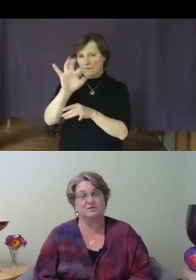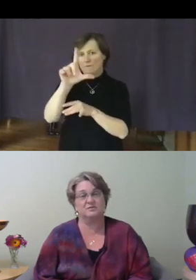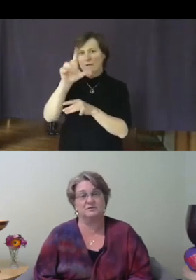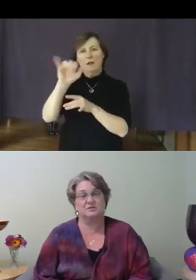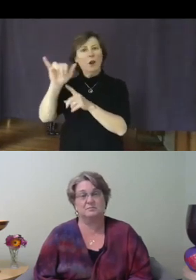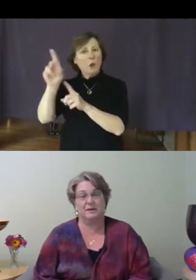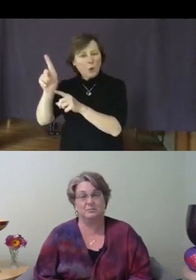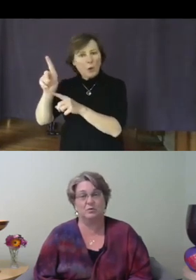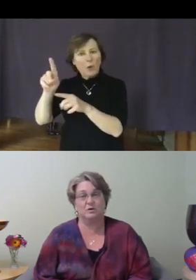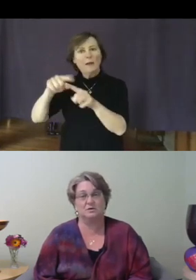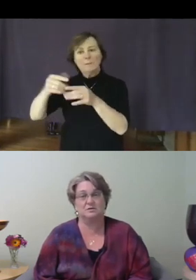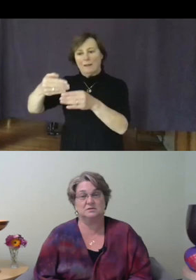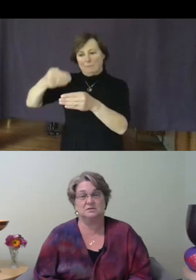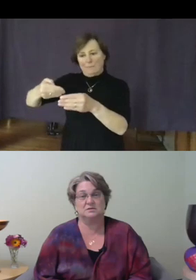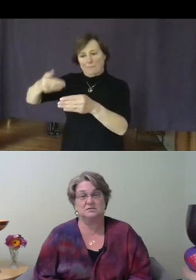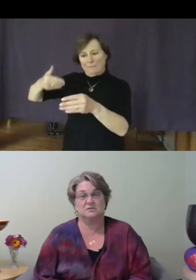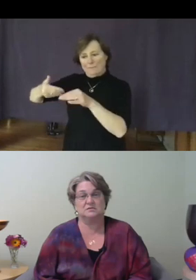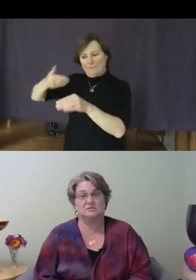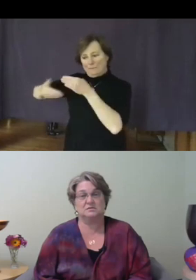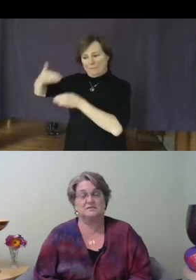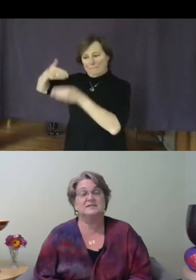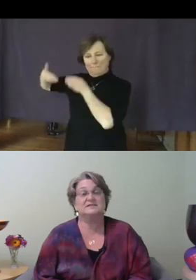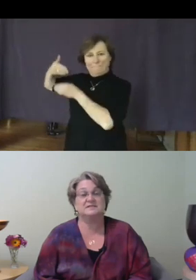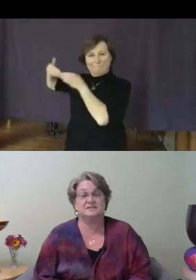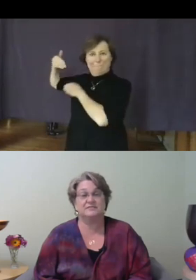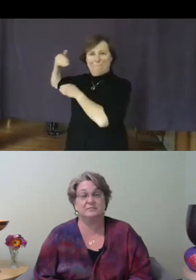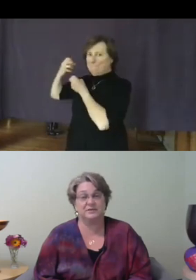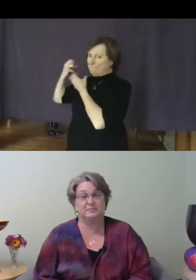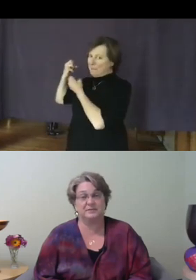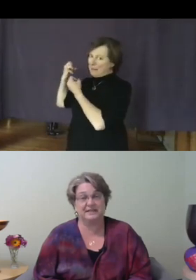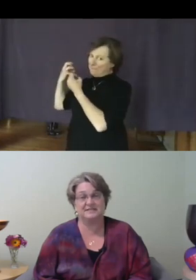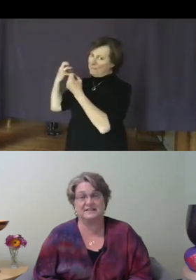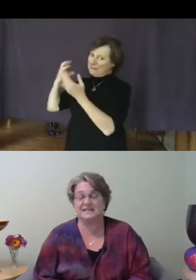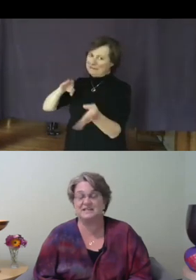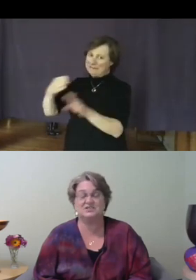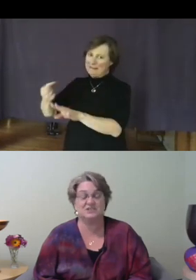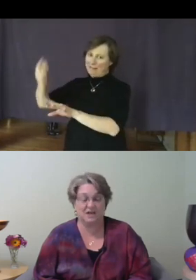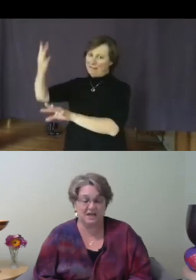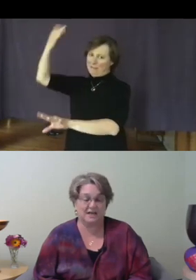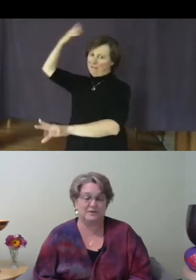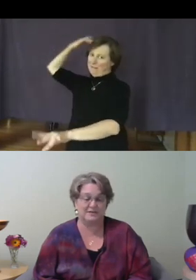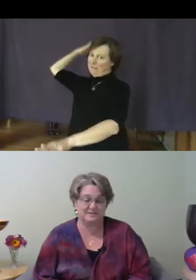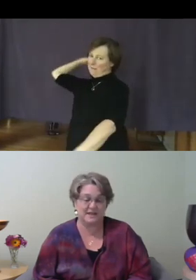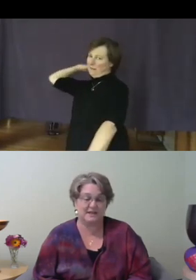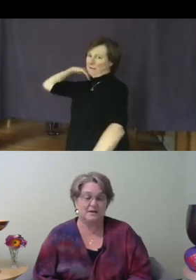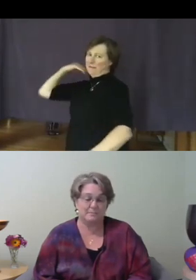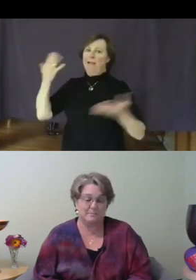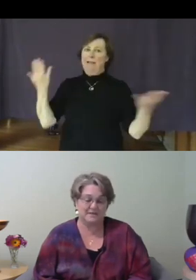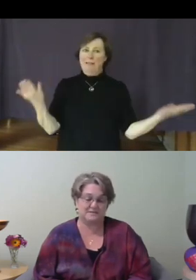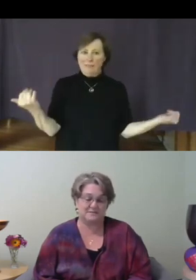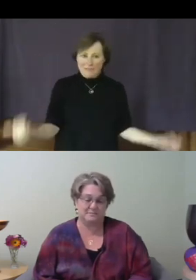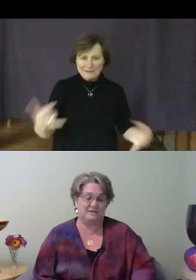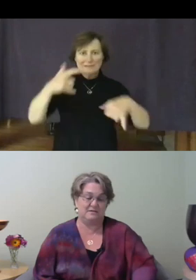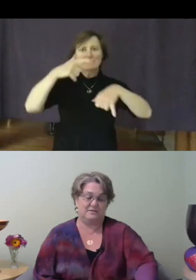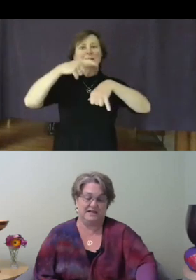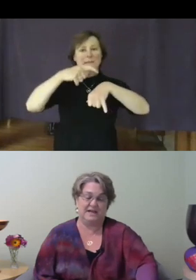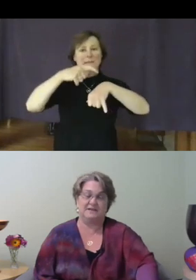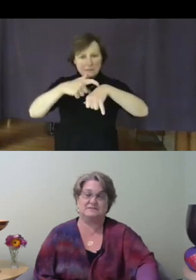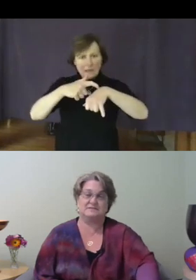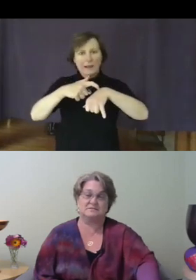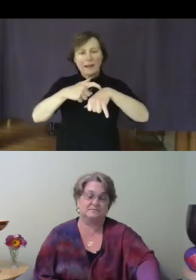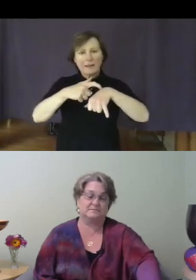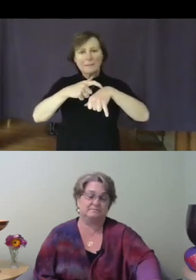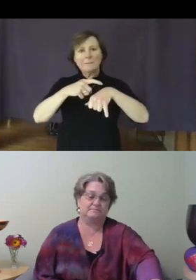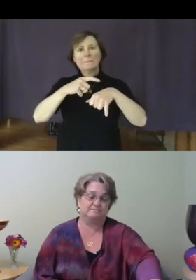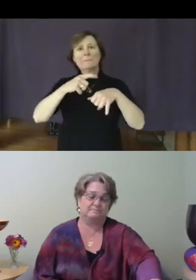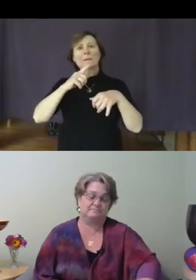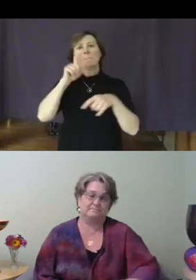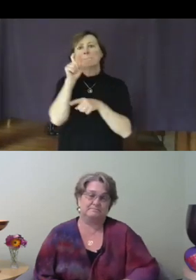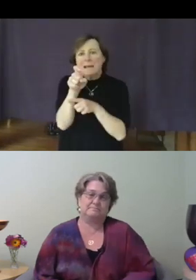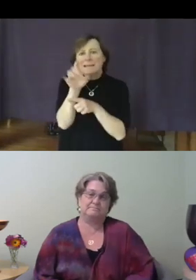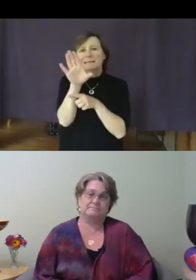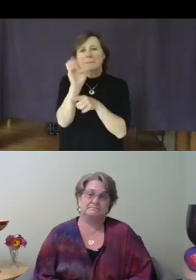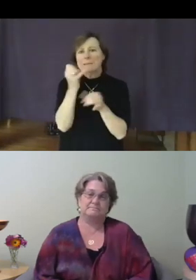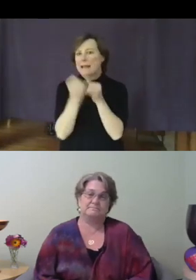by more.This is a familiar place that each time we say must be the last. I've